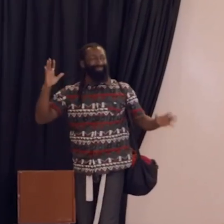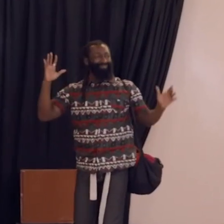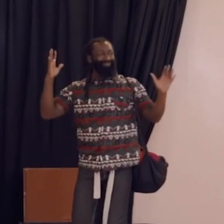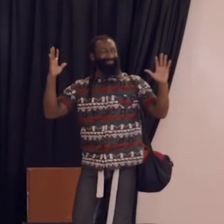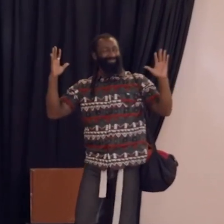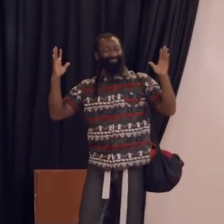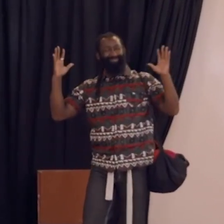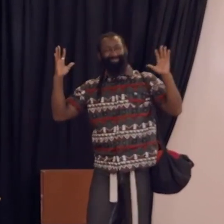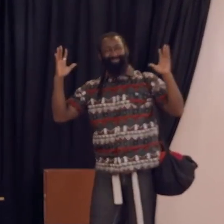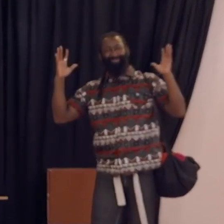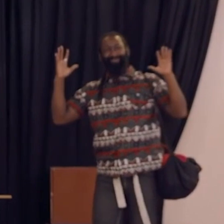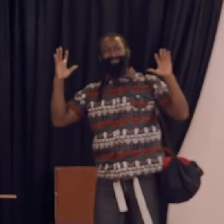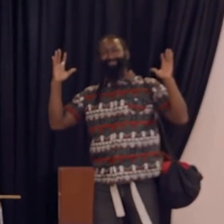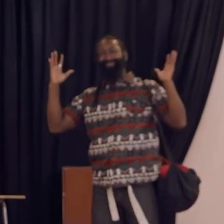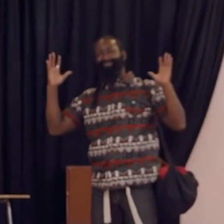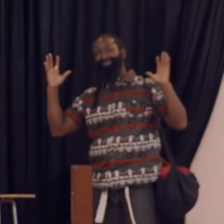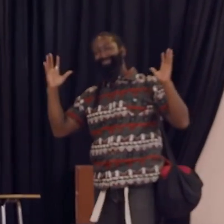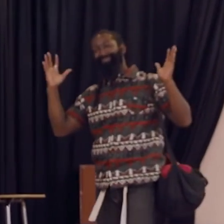Antoine applauds by lifting both hands and shaking them.